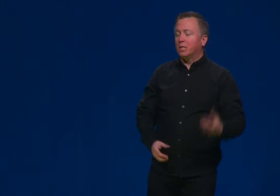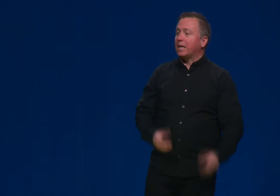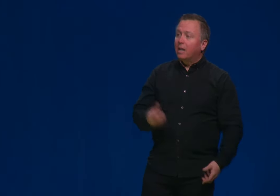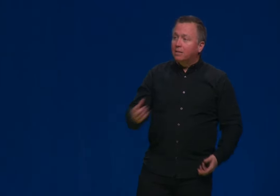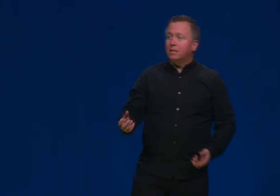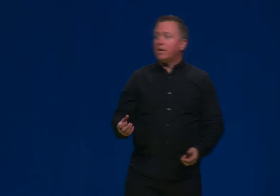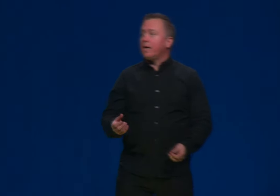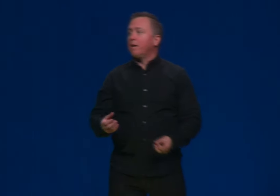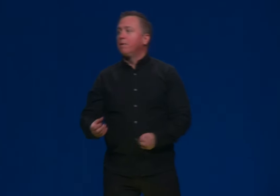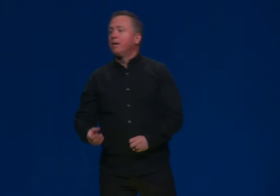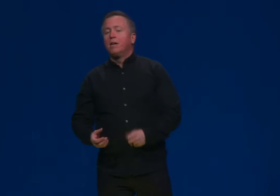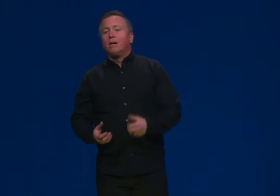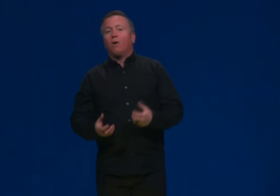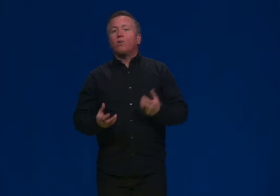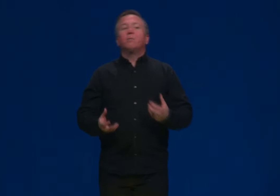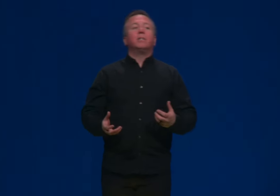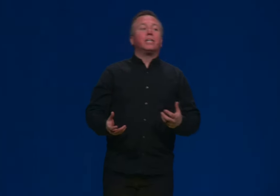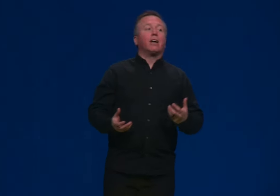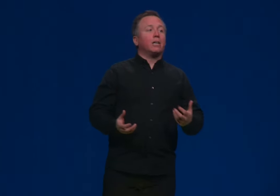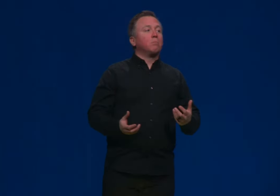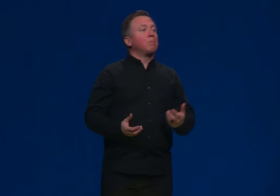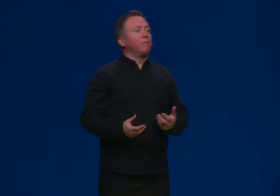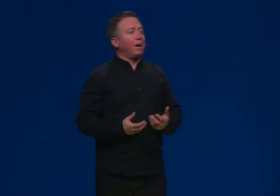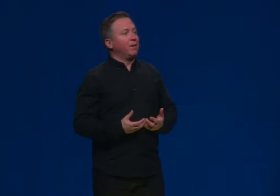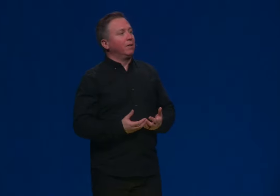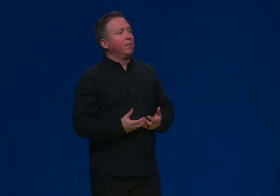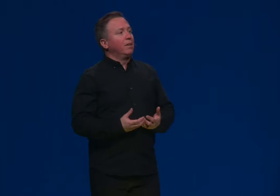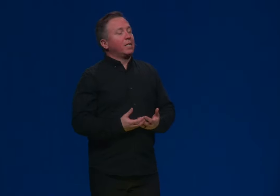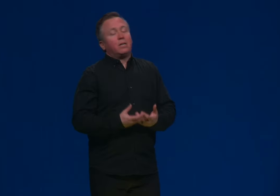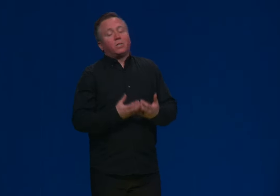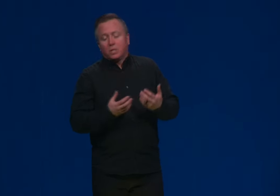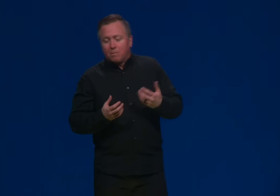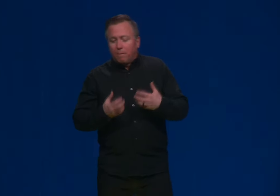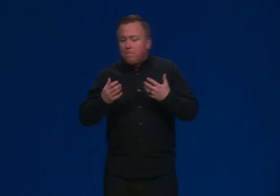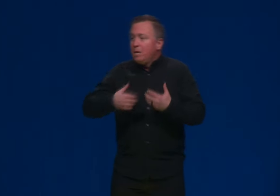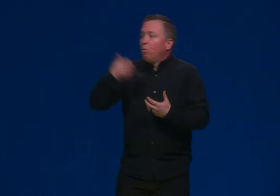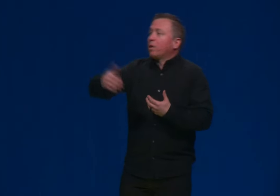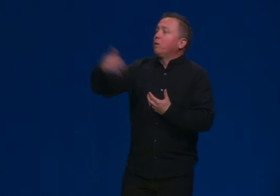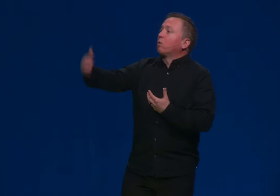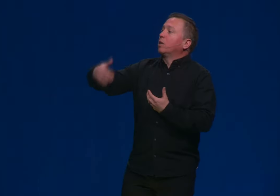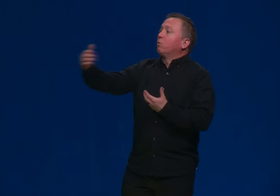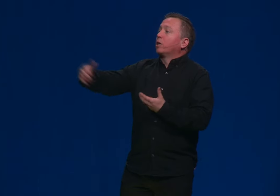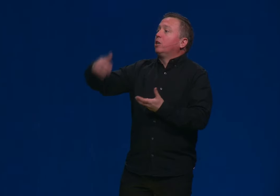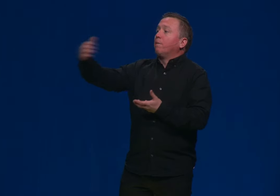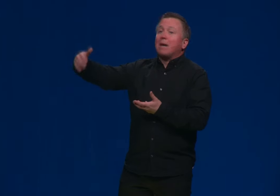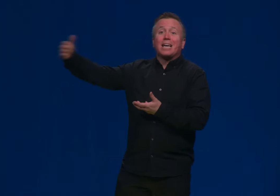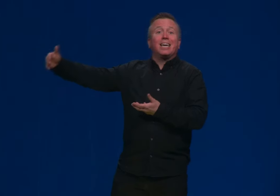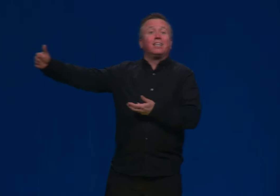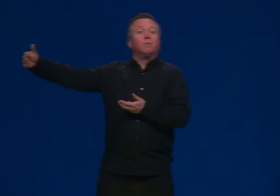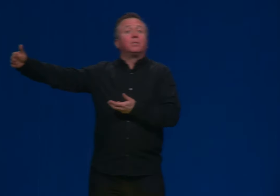and as talented as I am, ultimately God's my provider. and as talented as I am, ultimately God is my provider. It's not just about me working, working, working on my kingdom